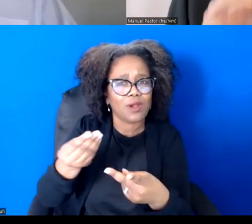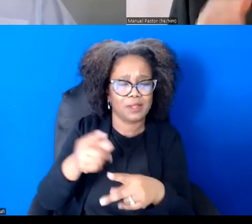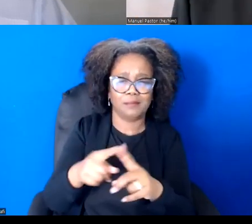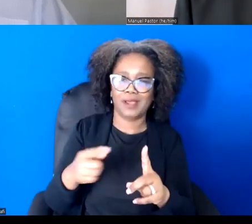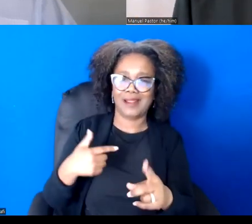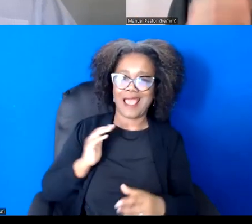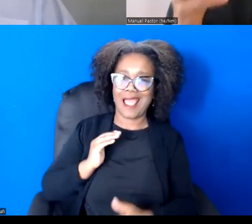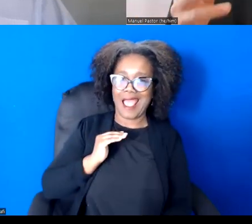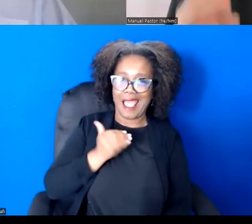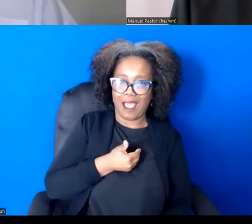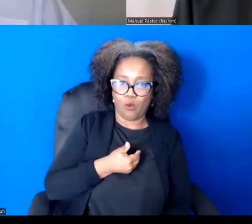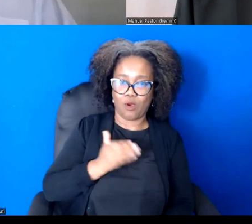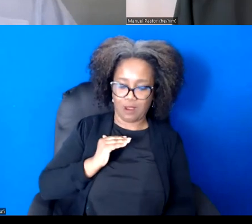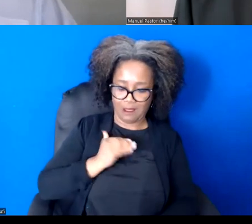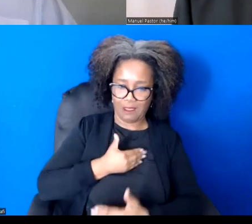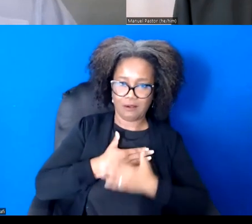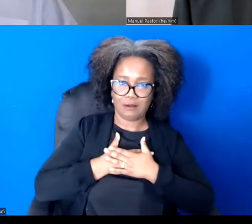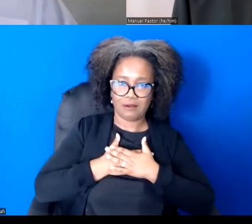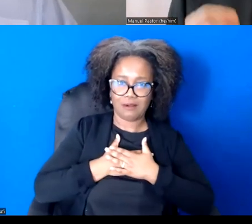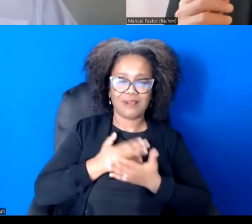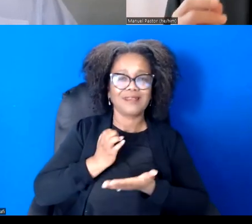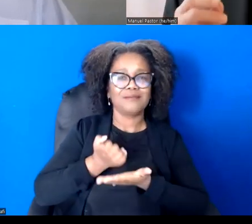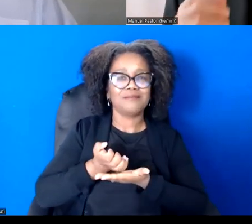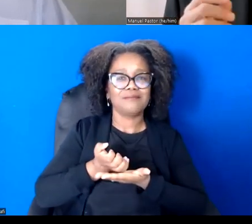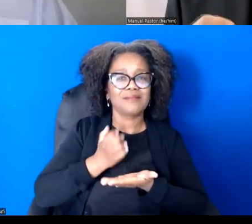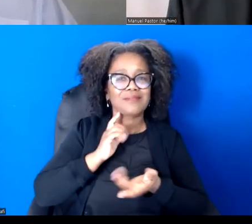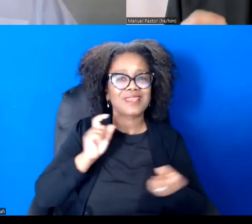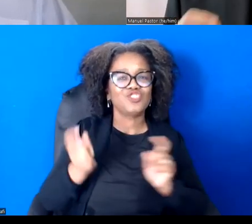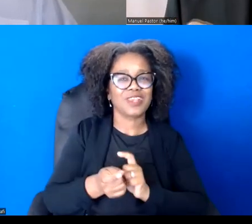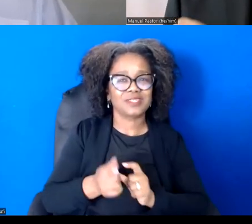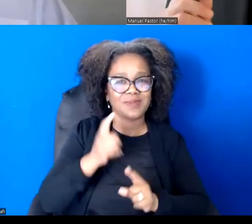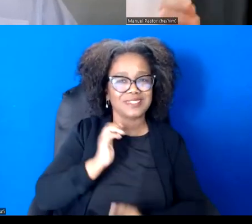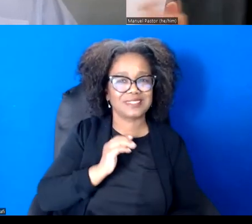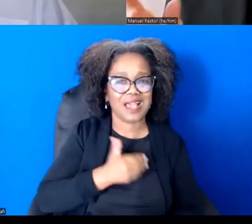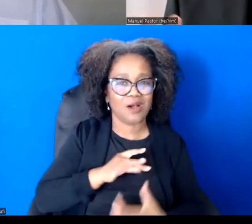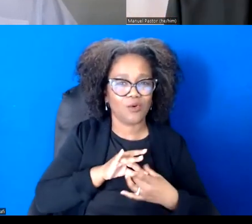it's our economy. Just think about when people say raising the minimum wage is bad for the economy.